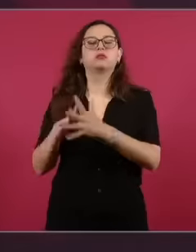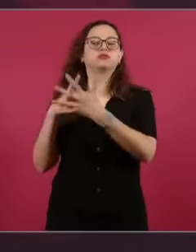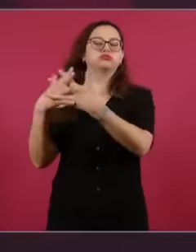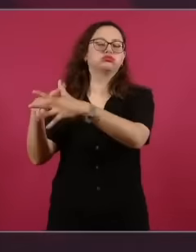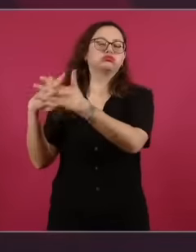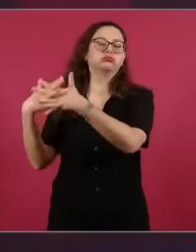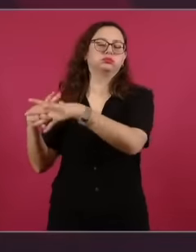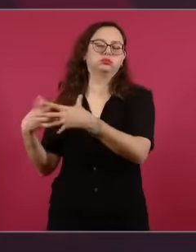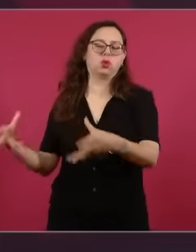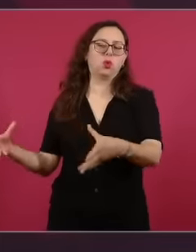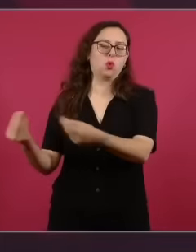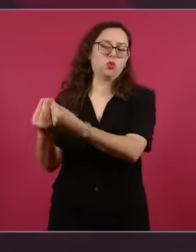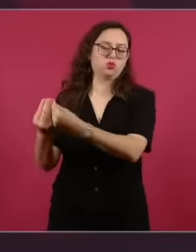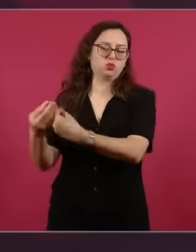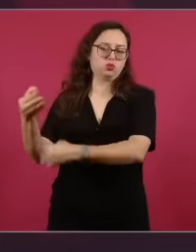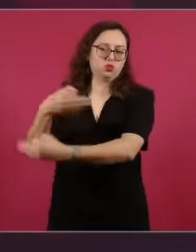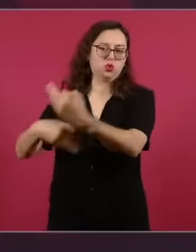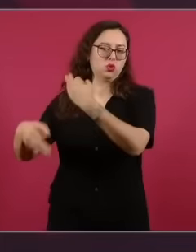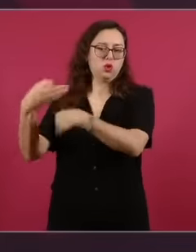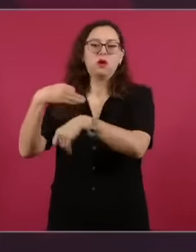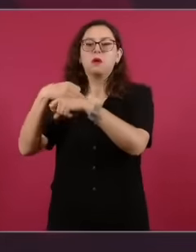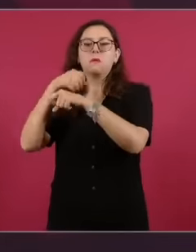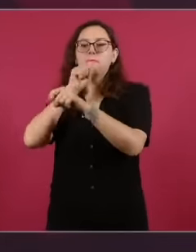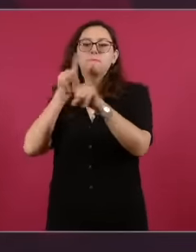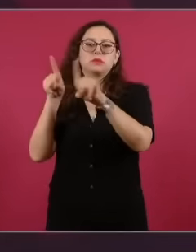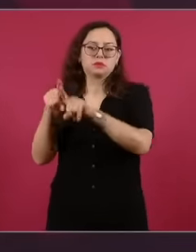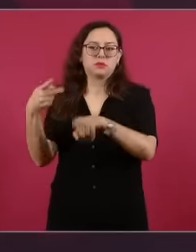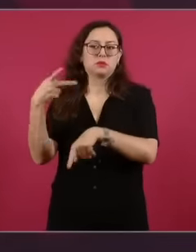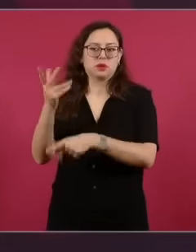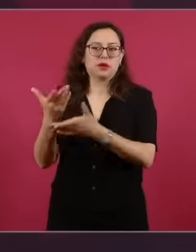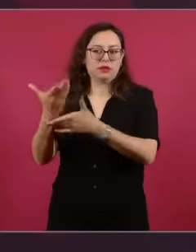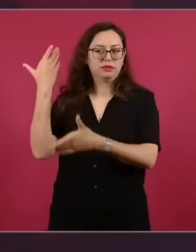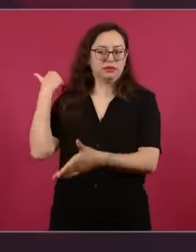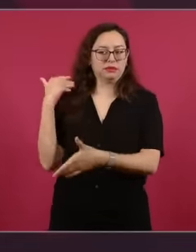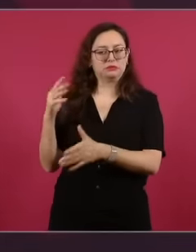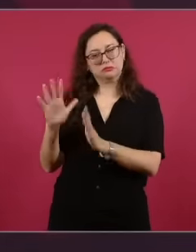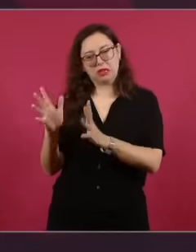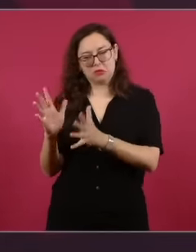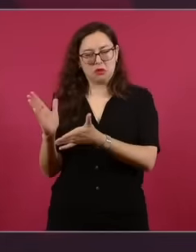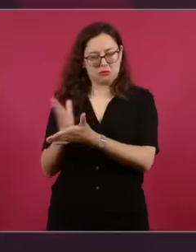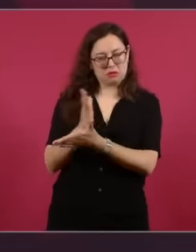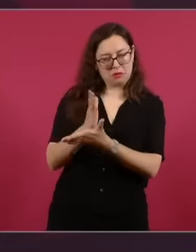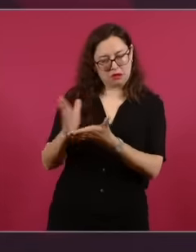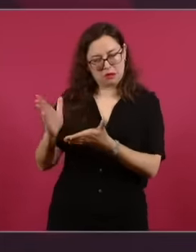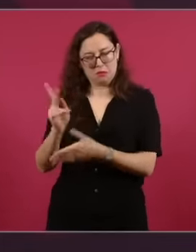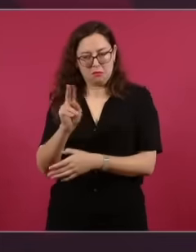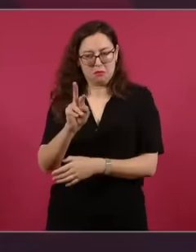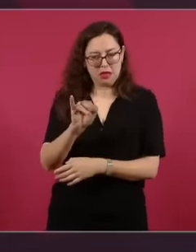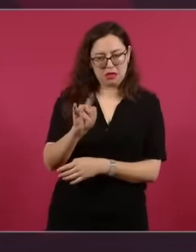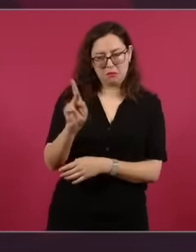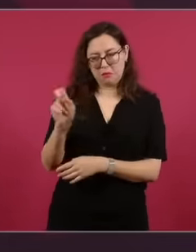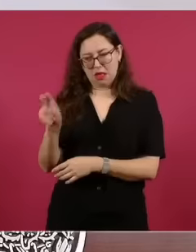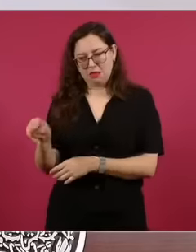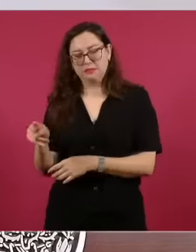and he tells them